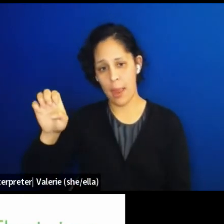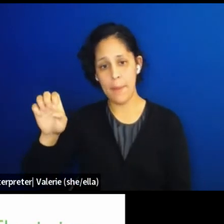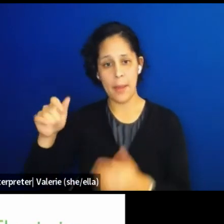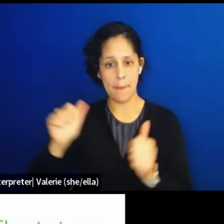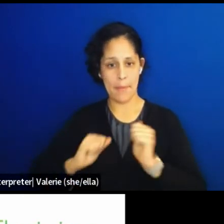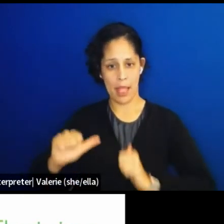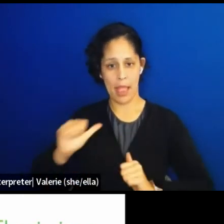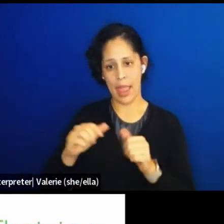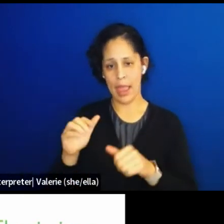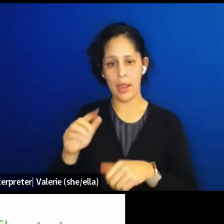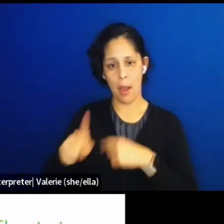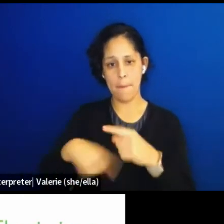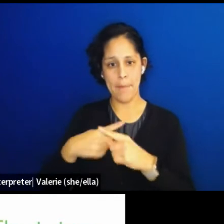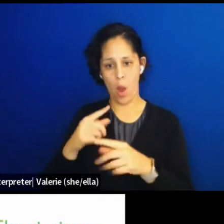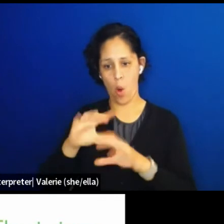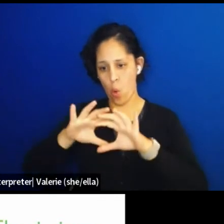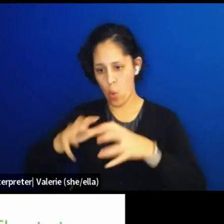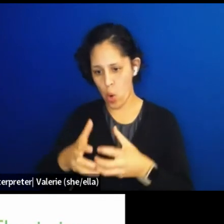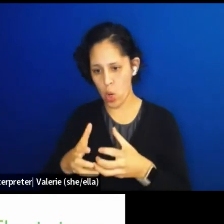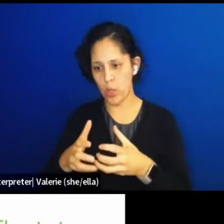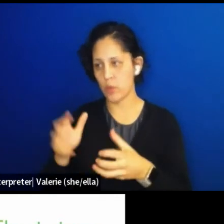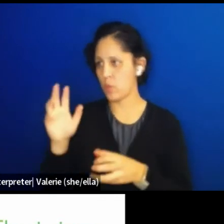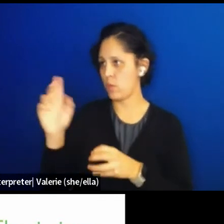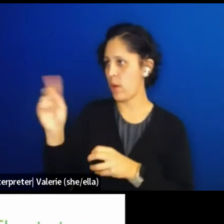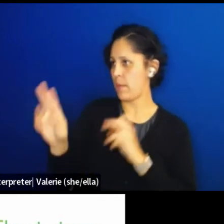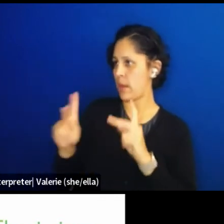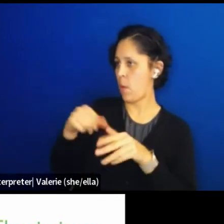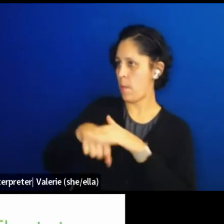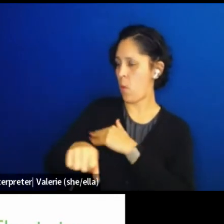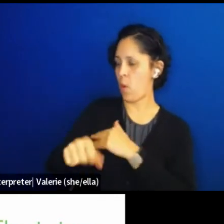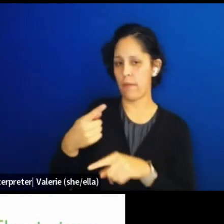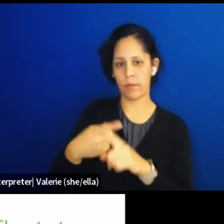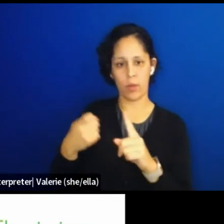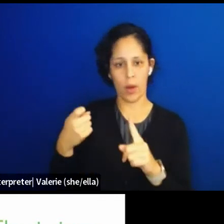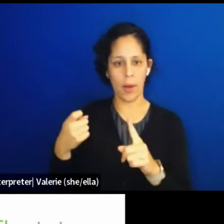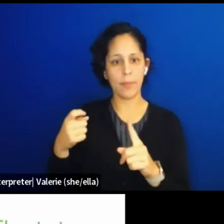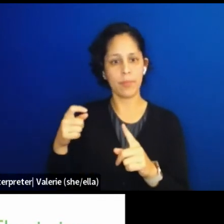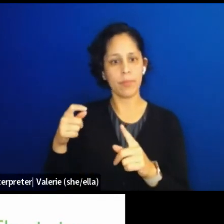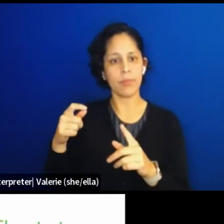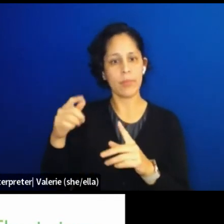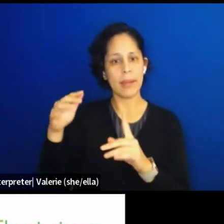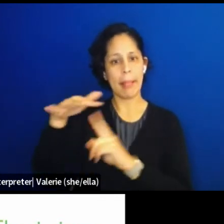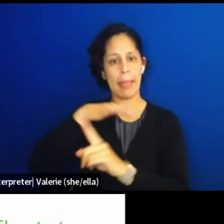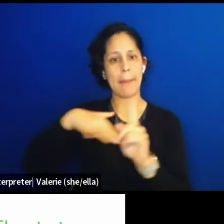and rising waters sound familiar. It's personal because speaking of a generation